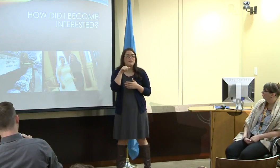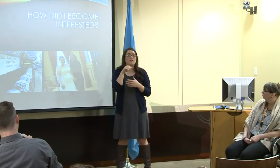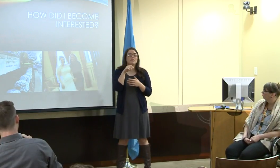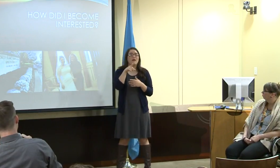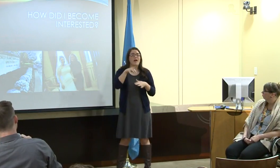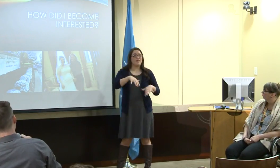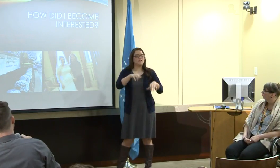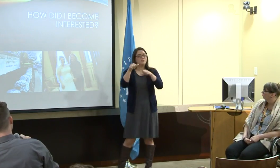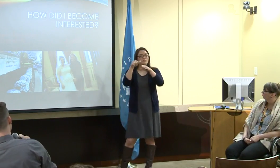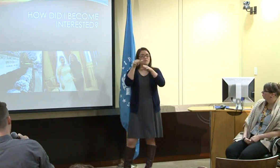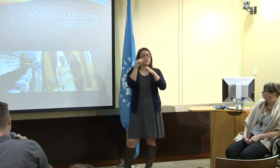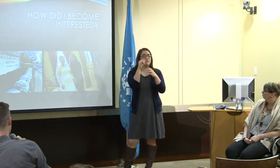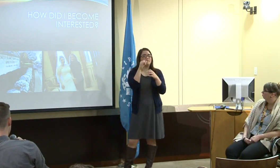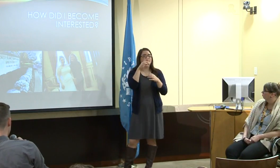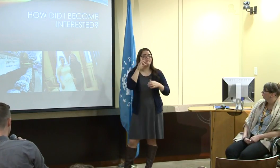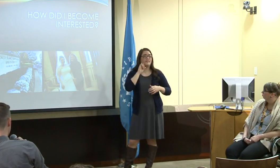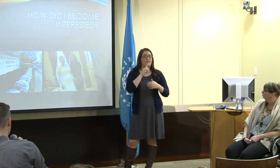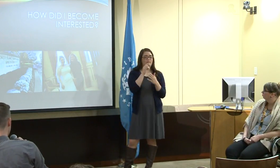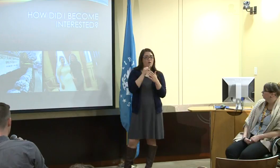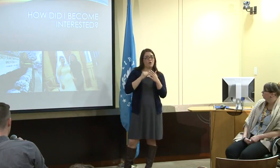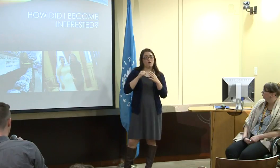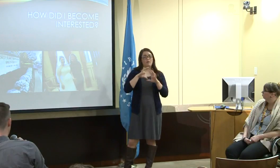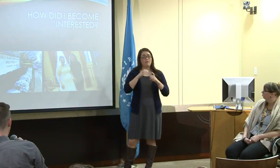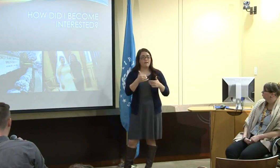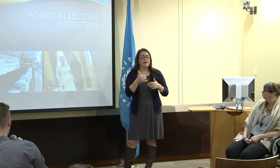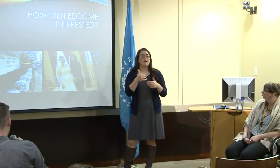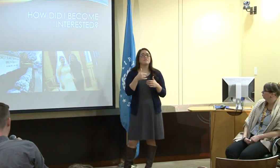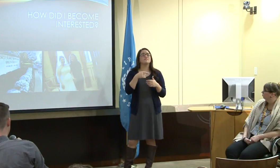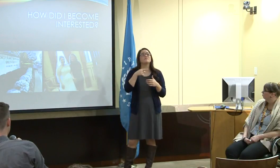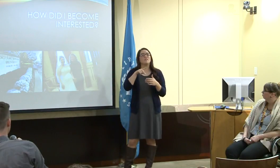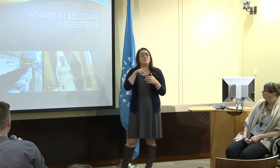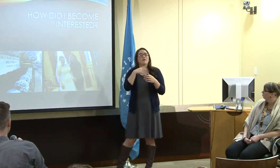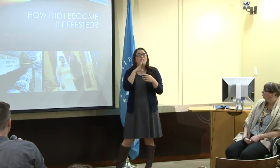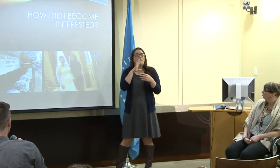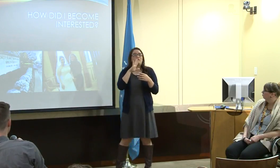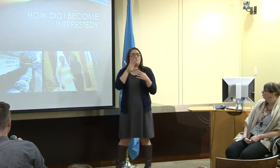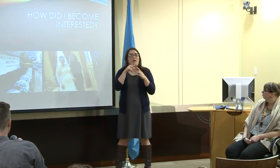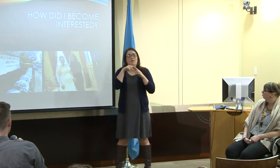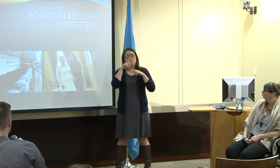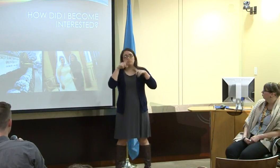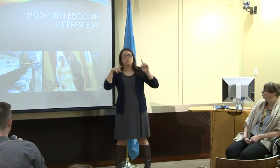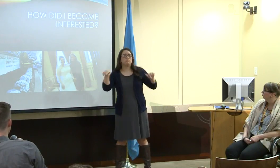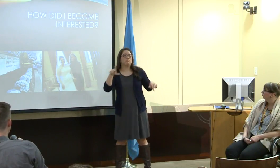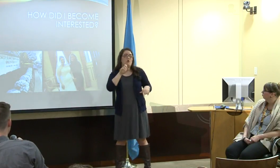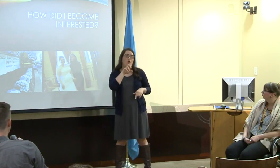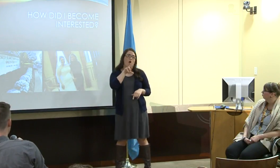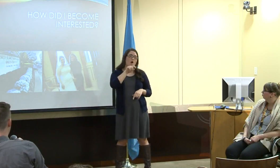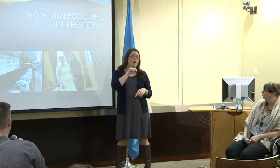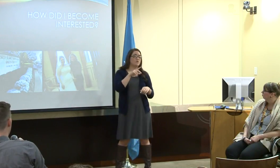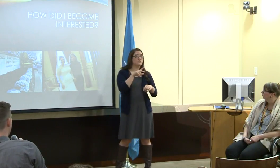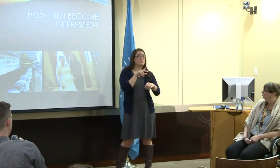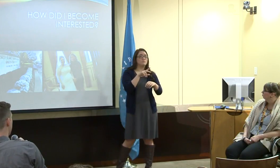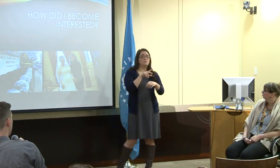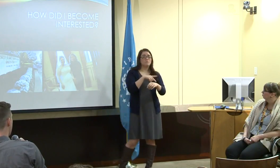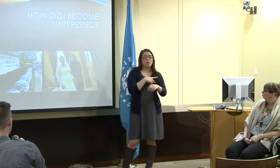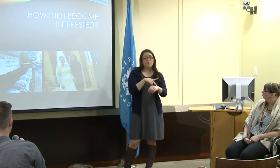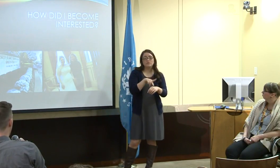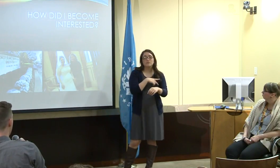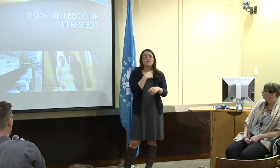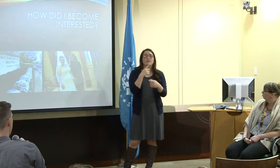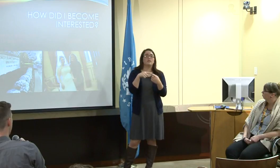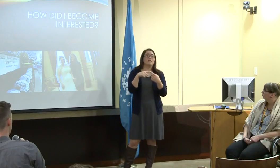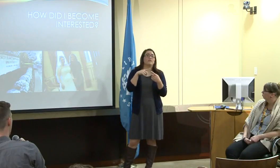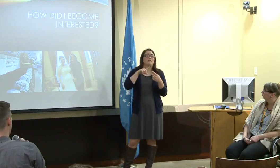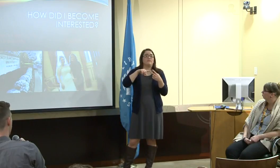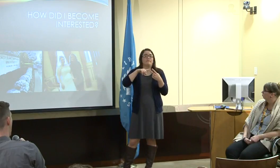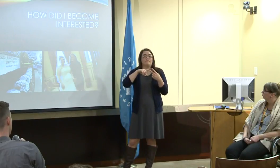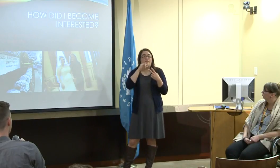And there was one art class that had such a wide range of art.